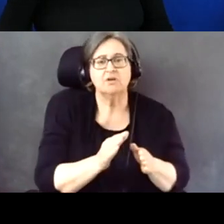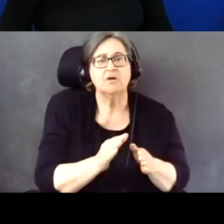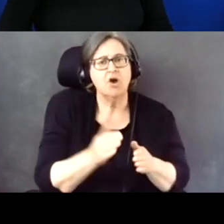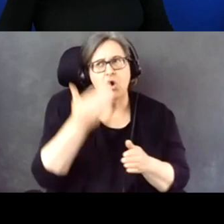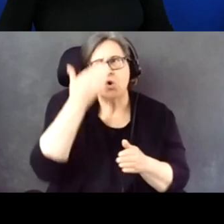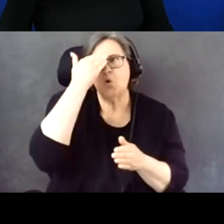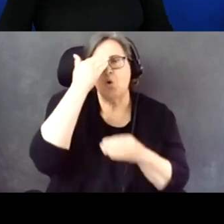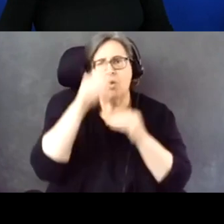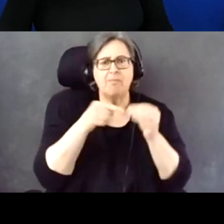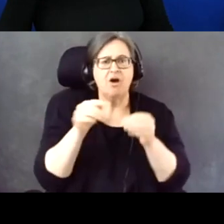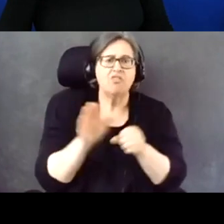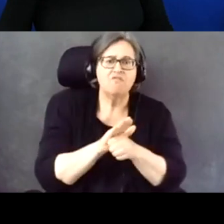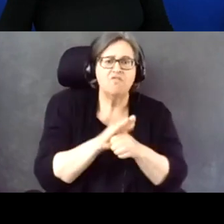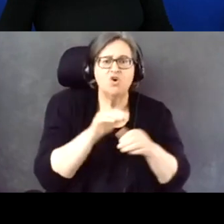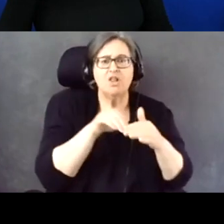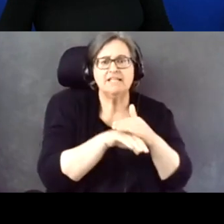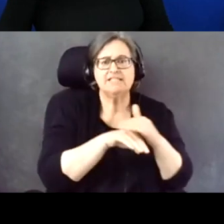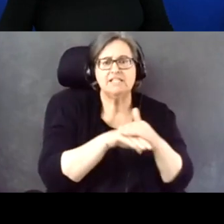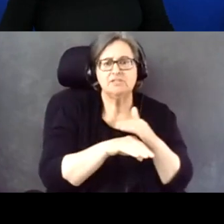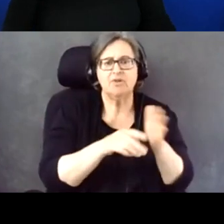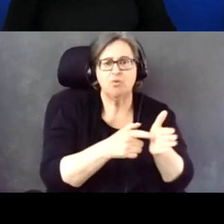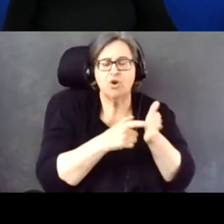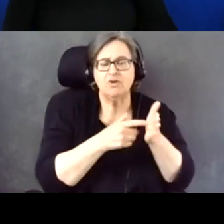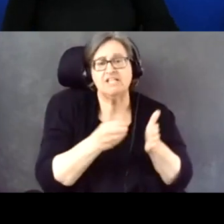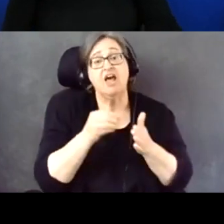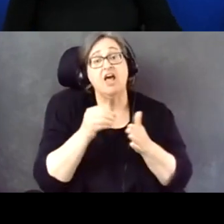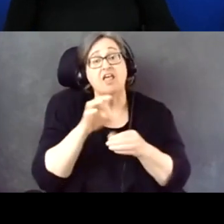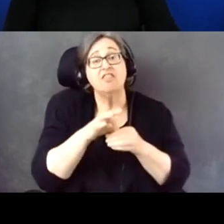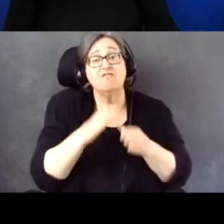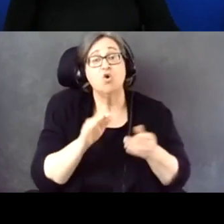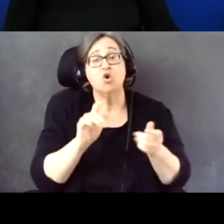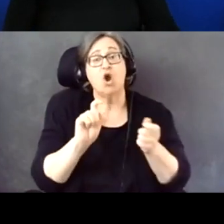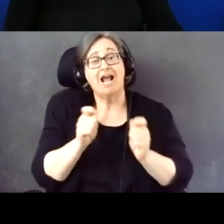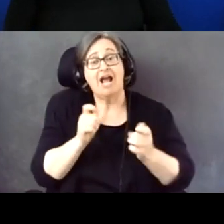in voter accommodations of the Americans with Disabilities Act?